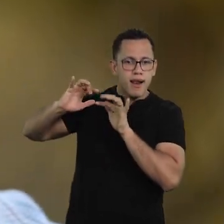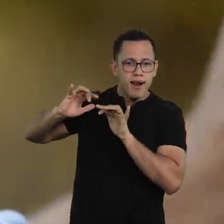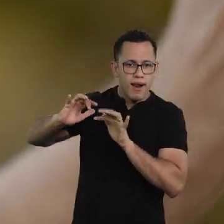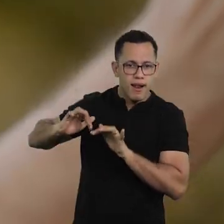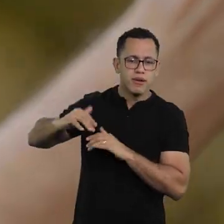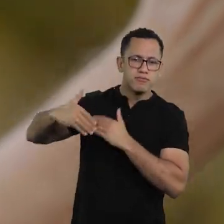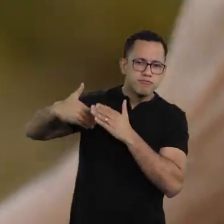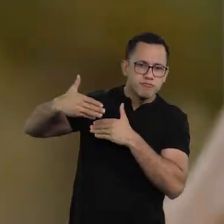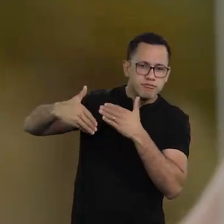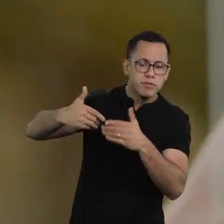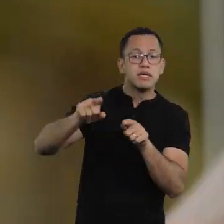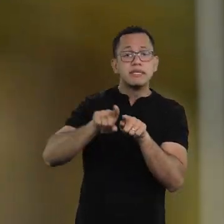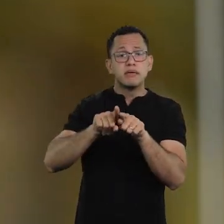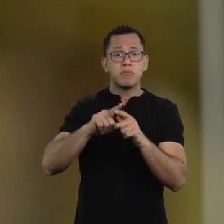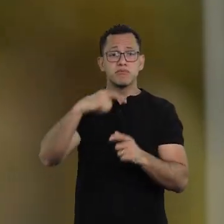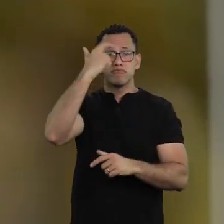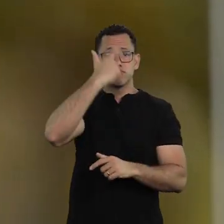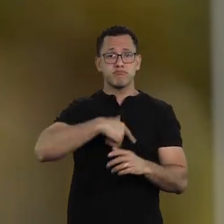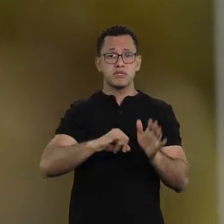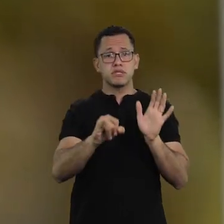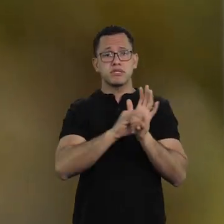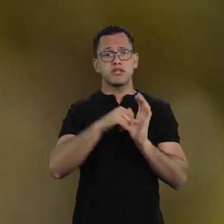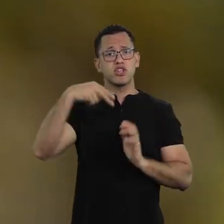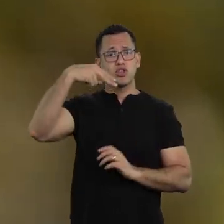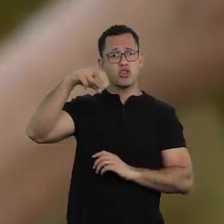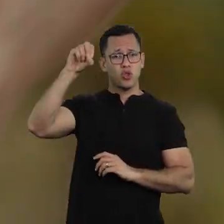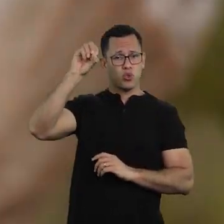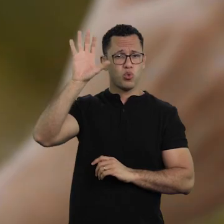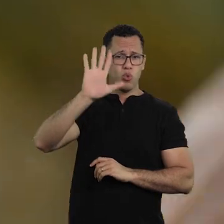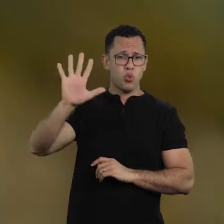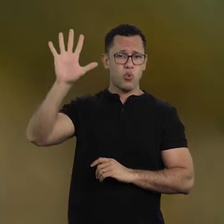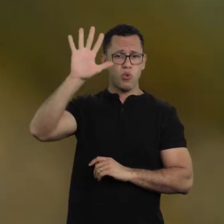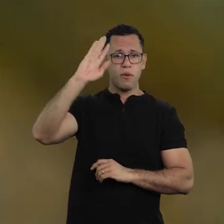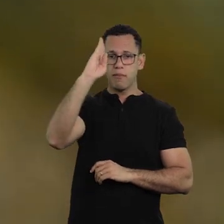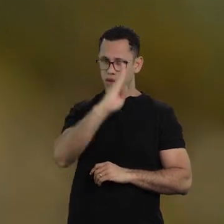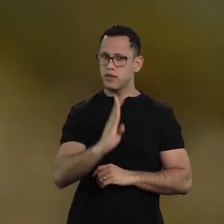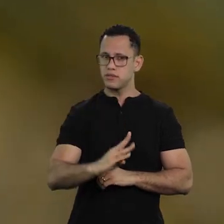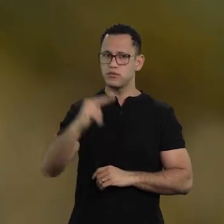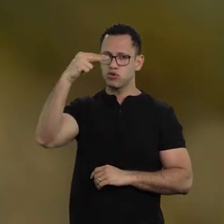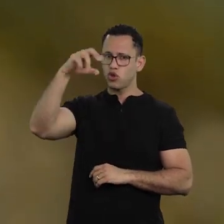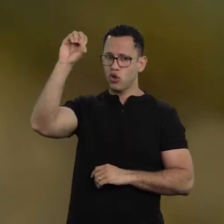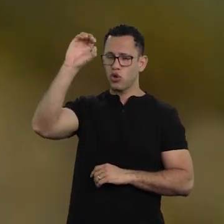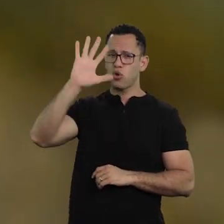and because we are from the northeast, right Xico? There's also this, right?